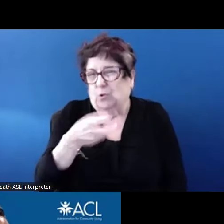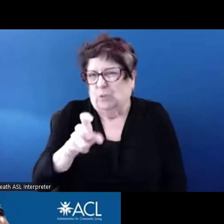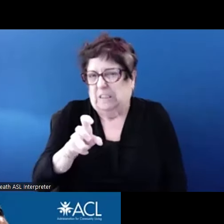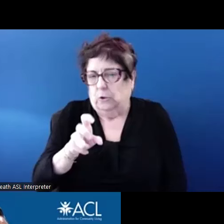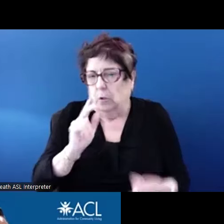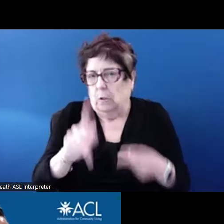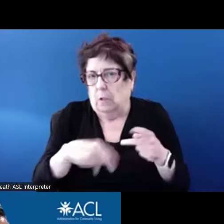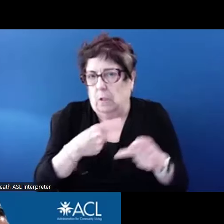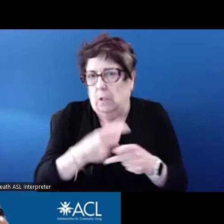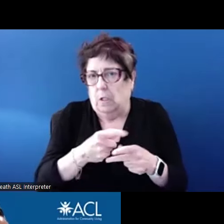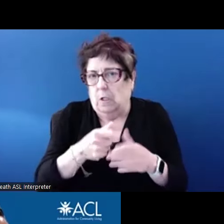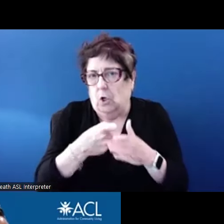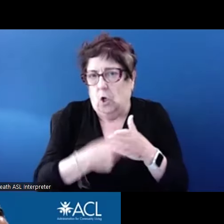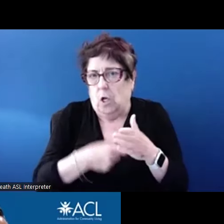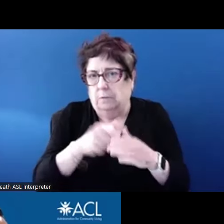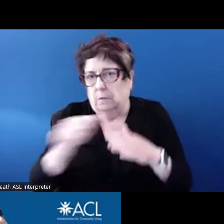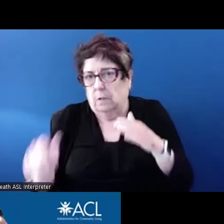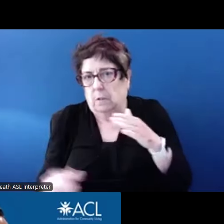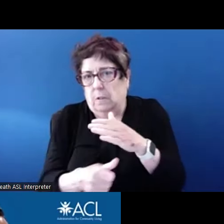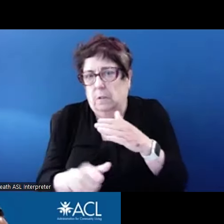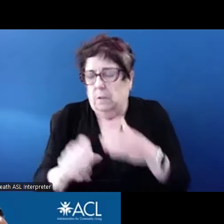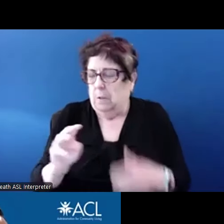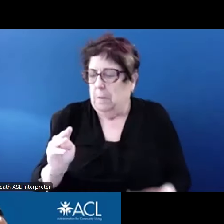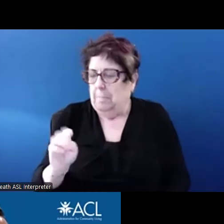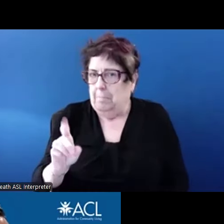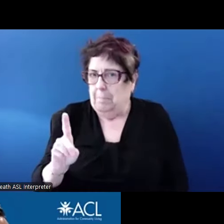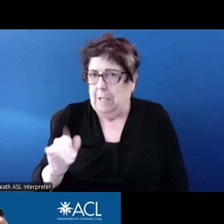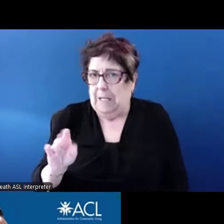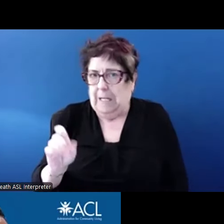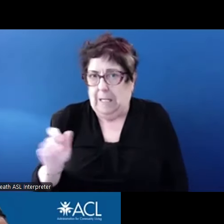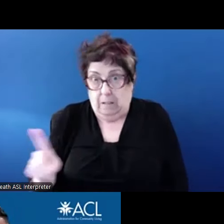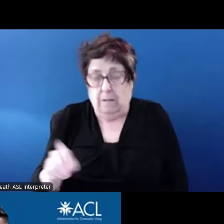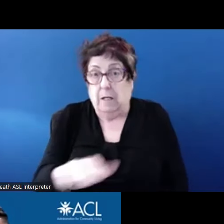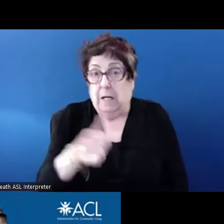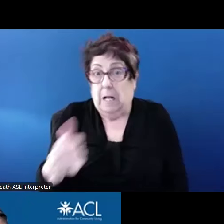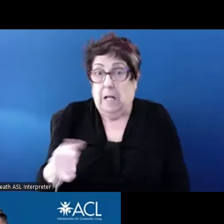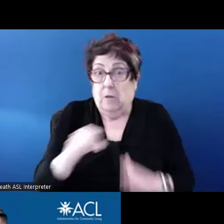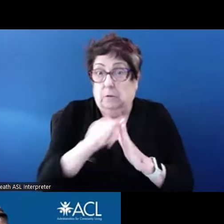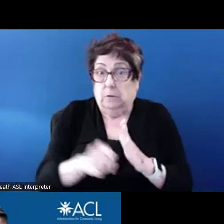Medicaid. And there are other state programs that can provide security deposit assistance.